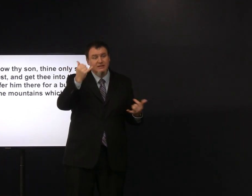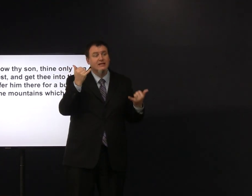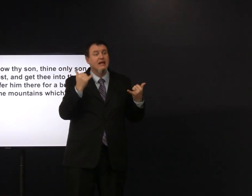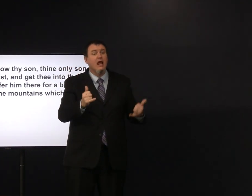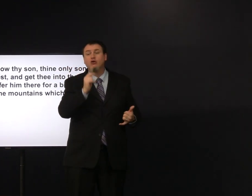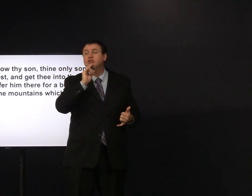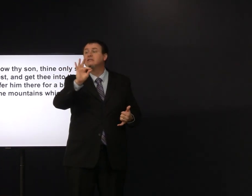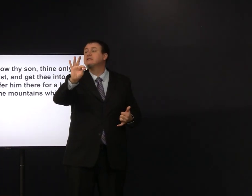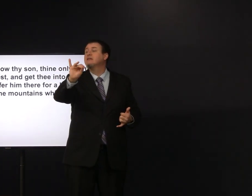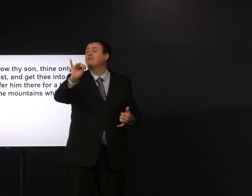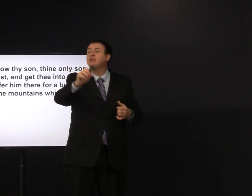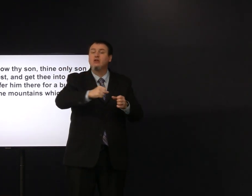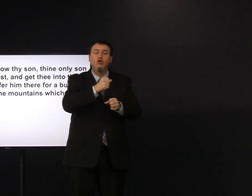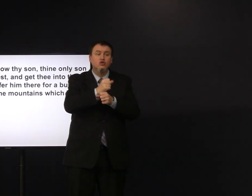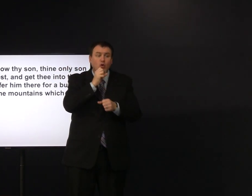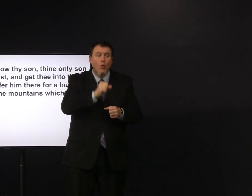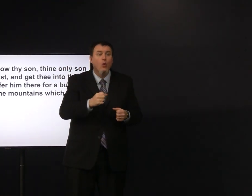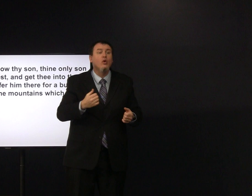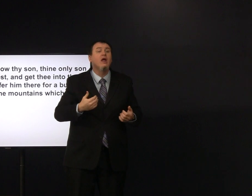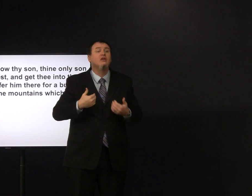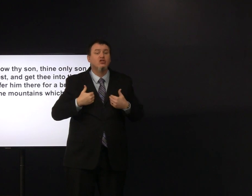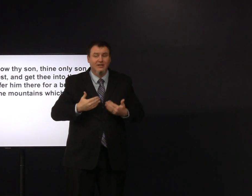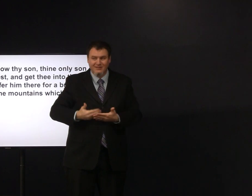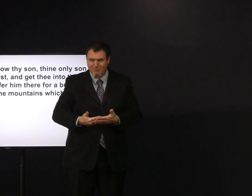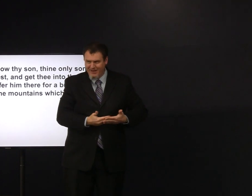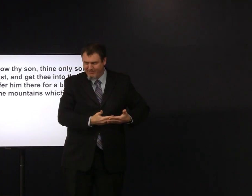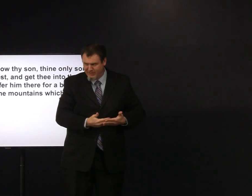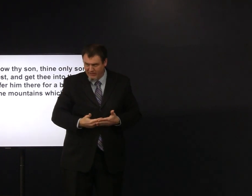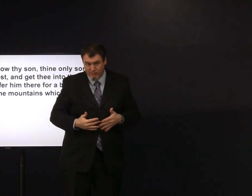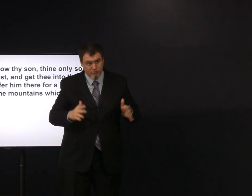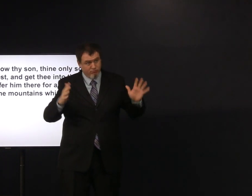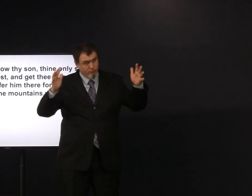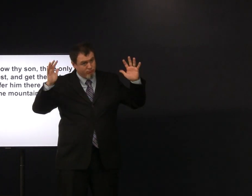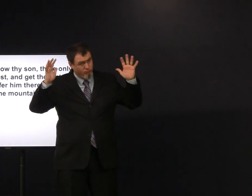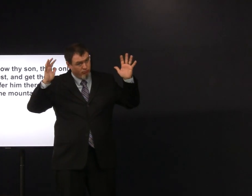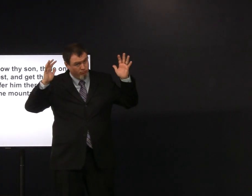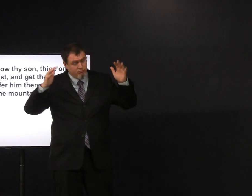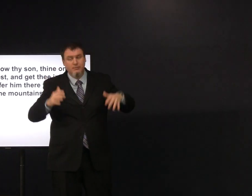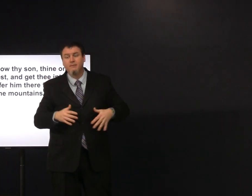and she was very joyful because she was 90 years old when she had a baby